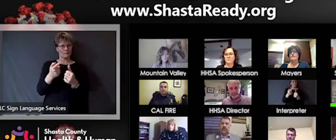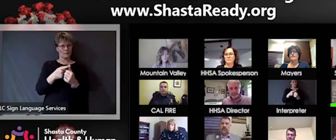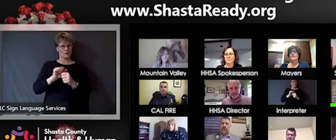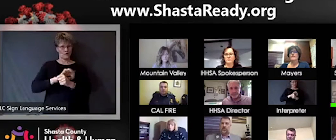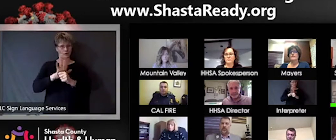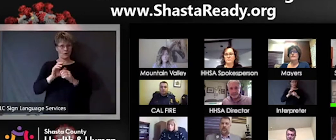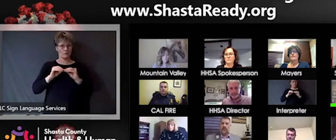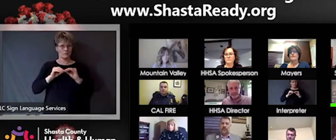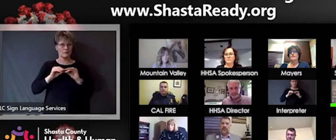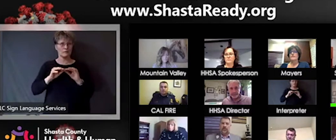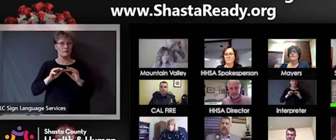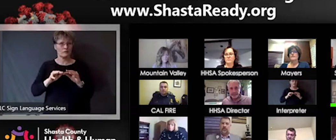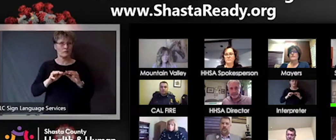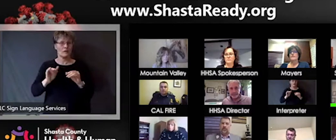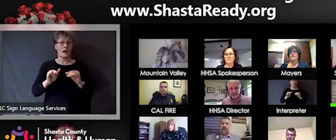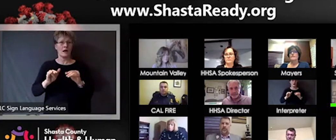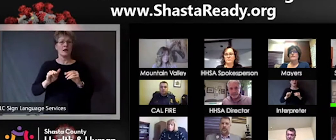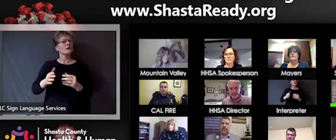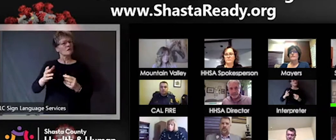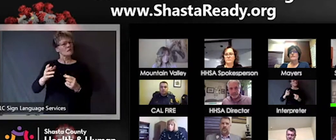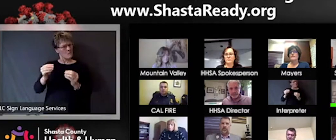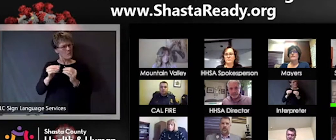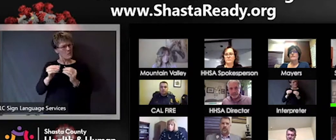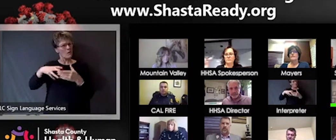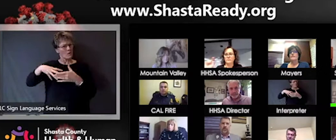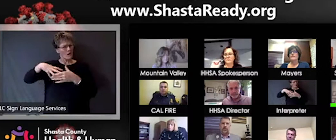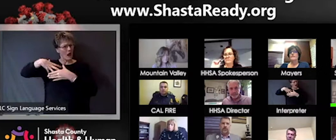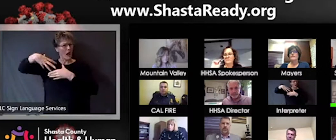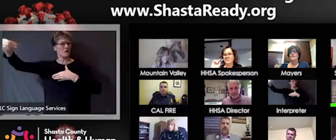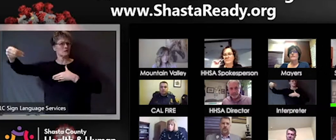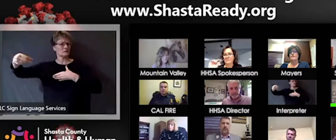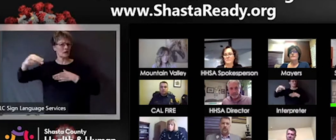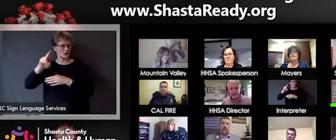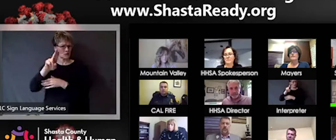out of the country, we really used exposure risk in international travel as